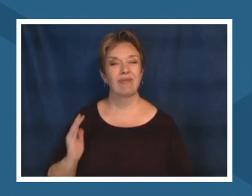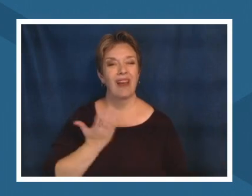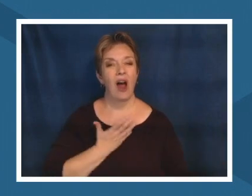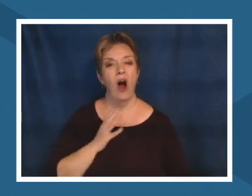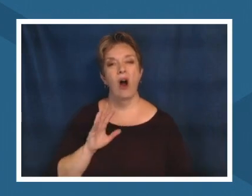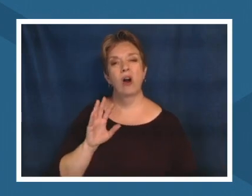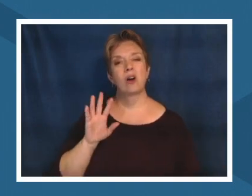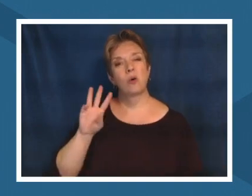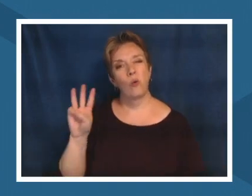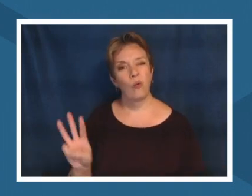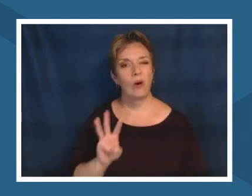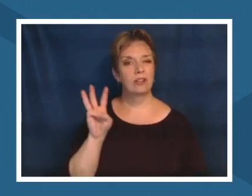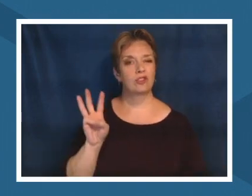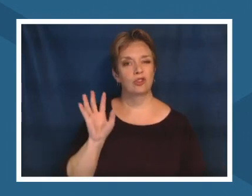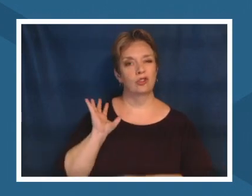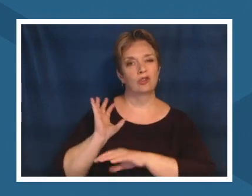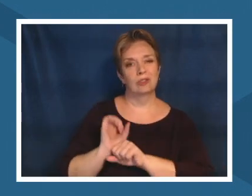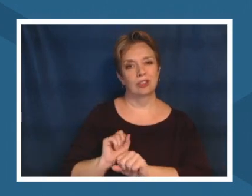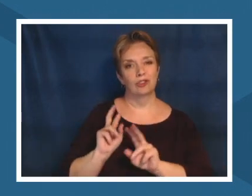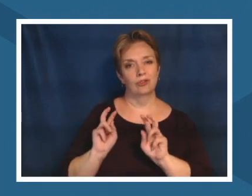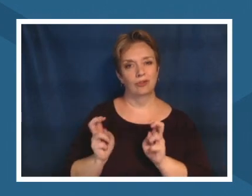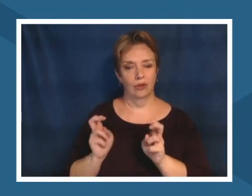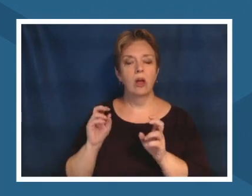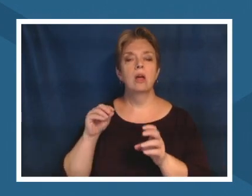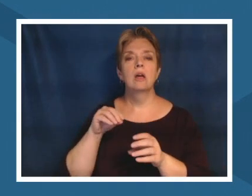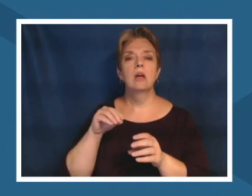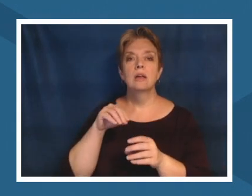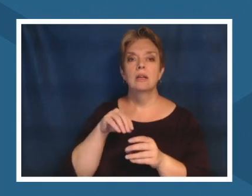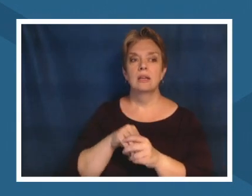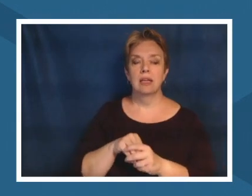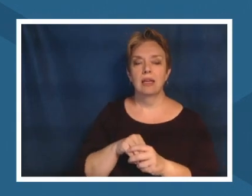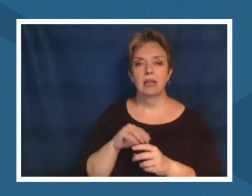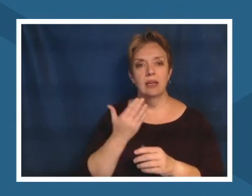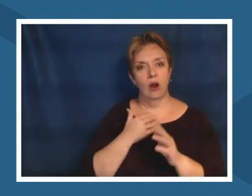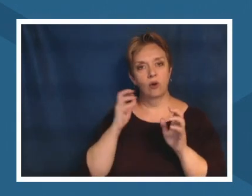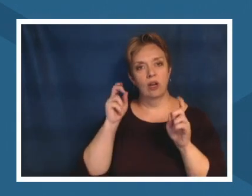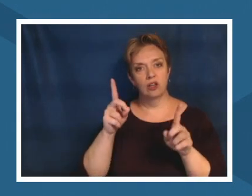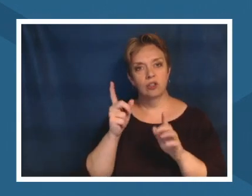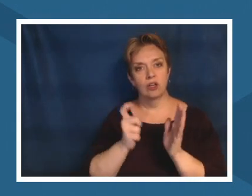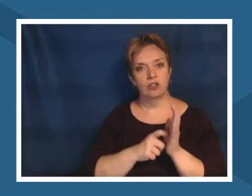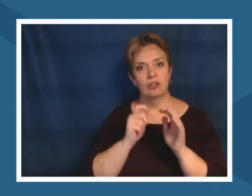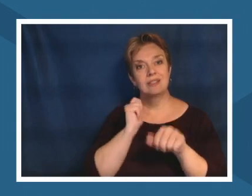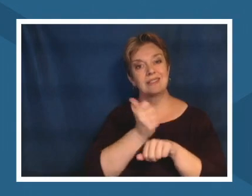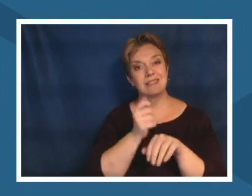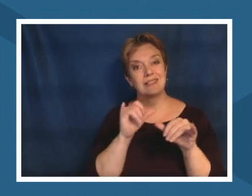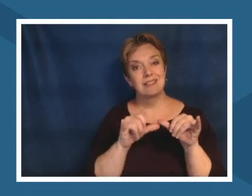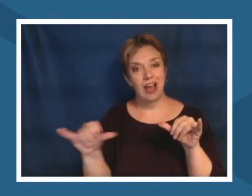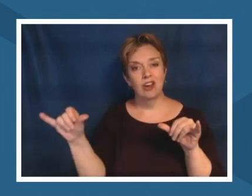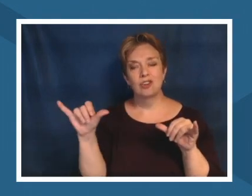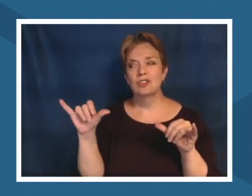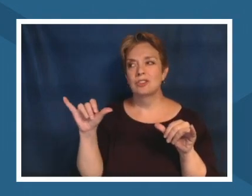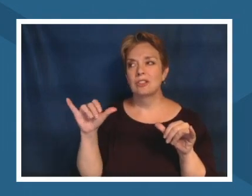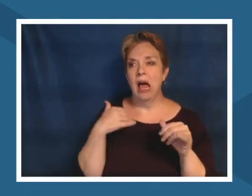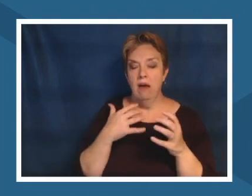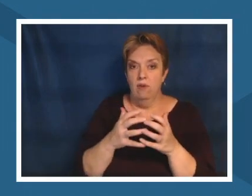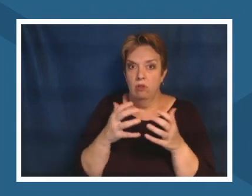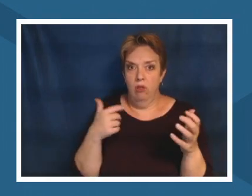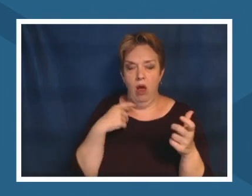has a lot of problems to unpack in itself so who if we're trying to re-embody